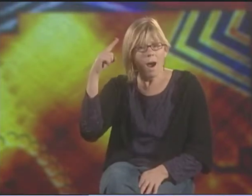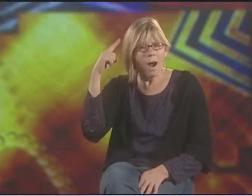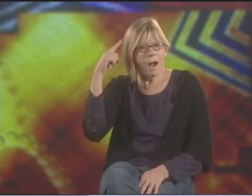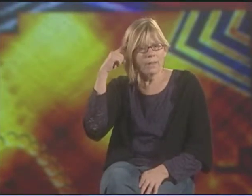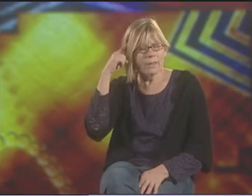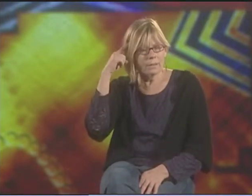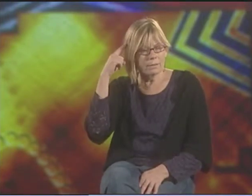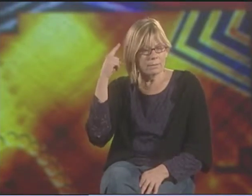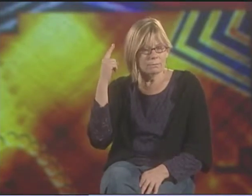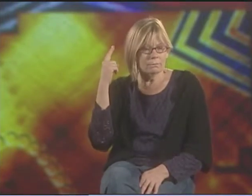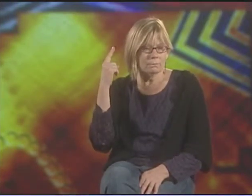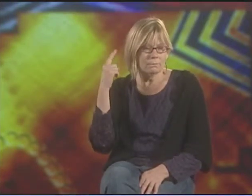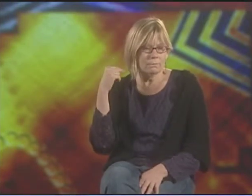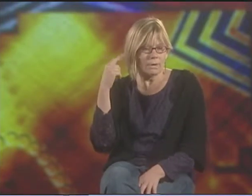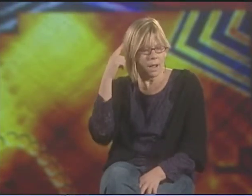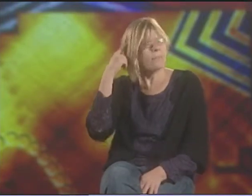YEAH, WELL, I THINK...